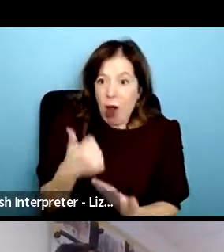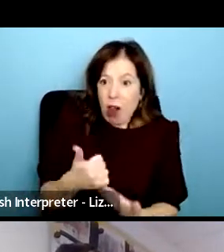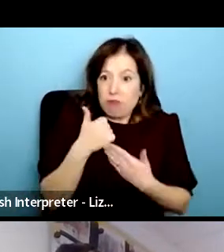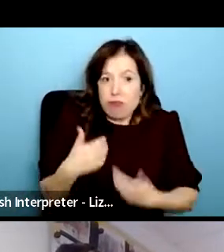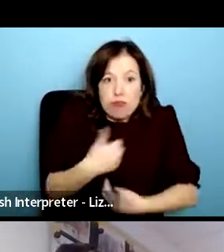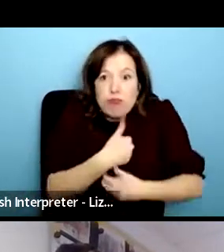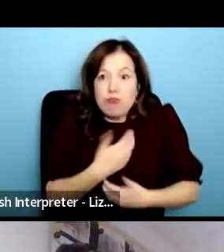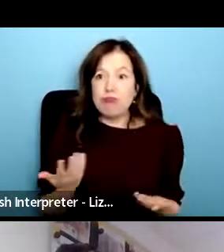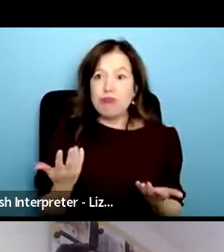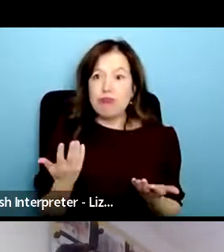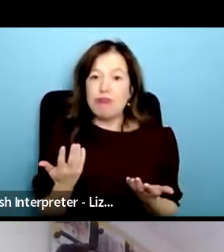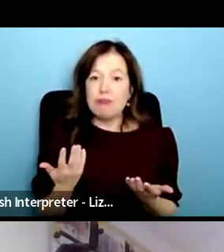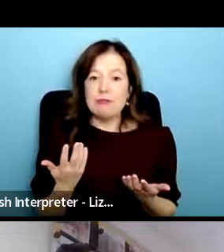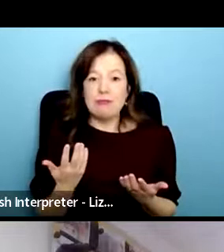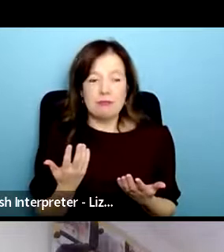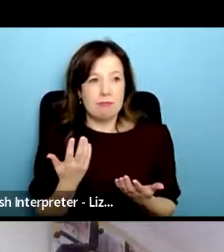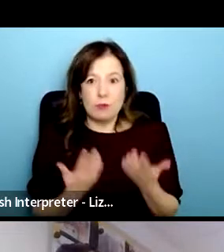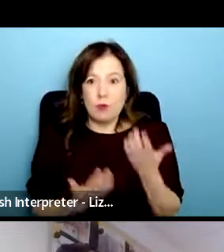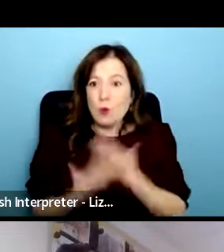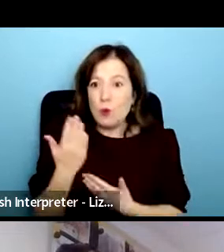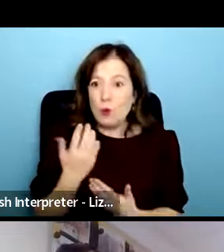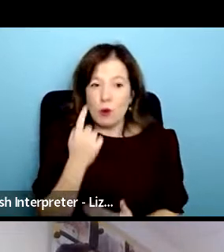so i can try out something new and i can take a risk or